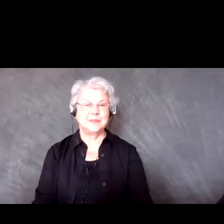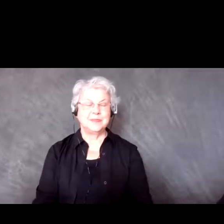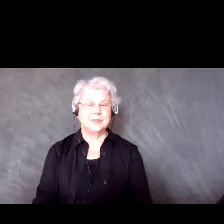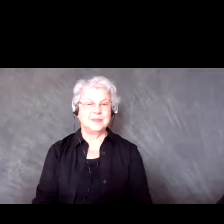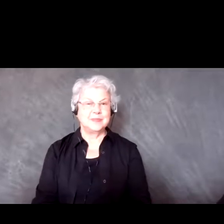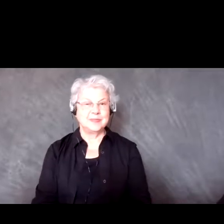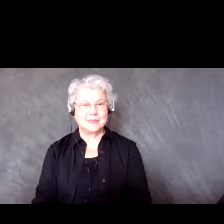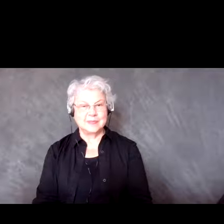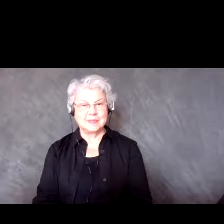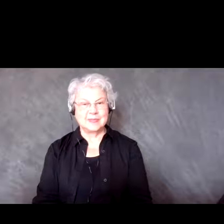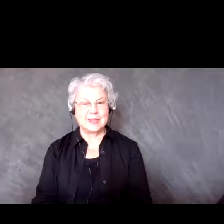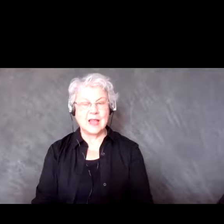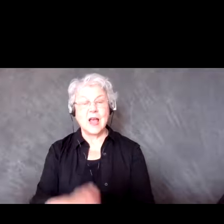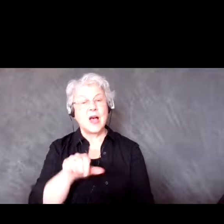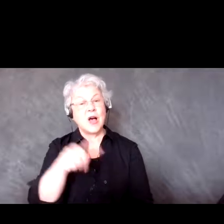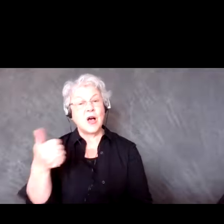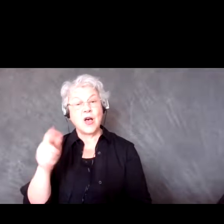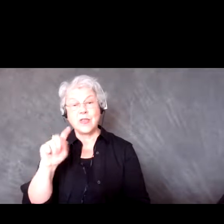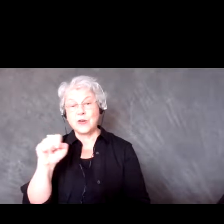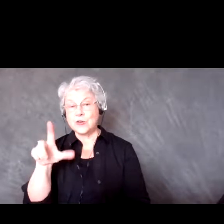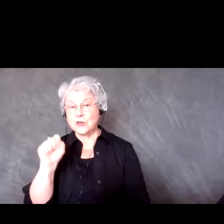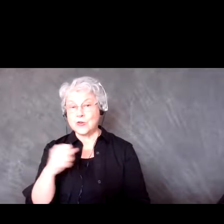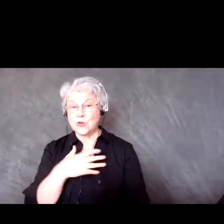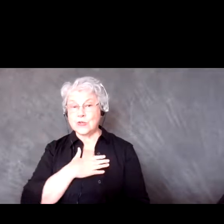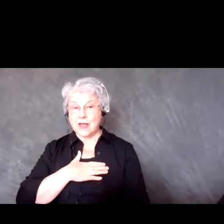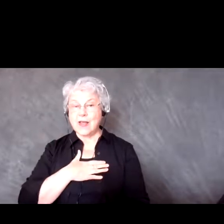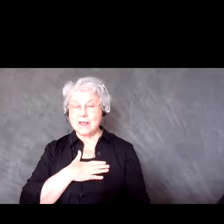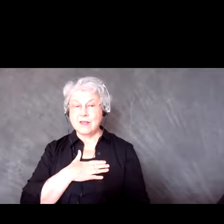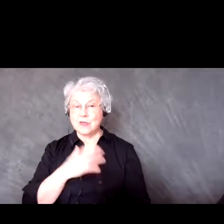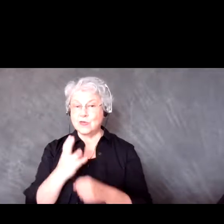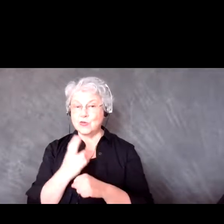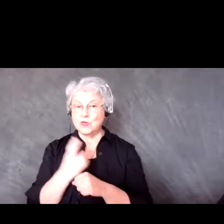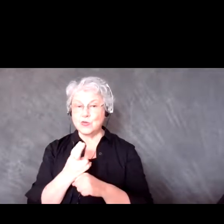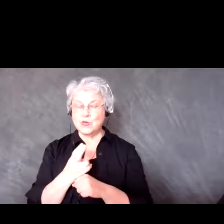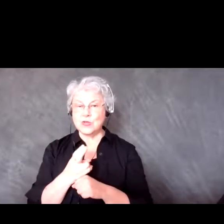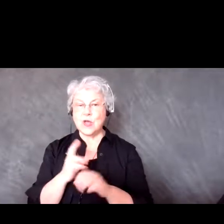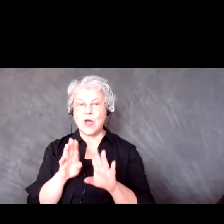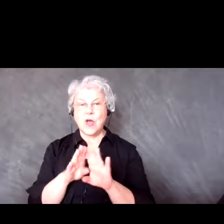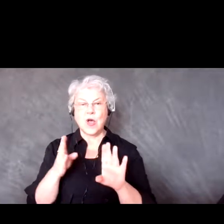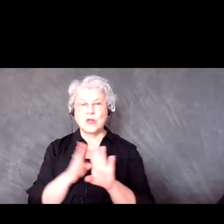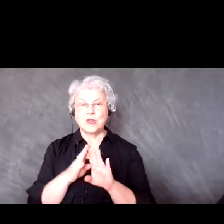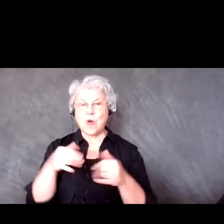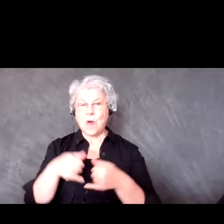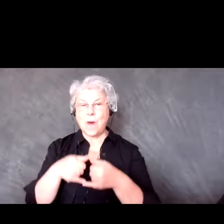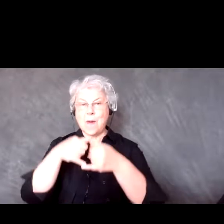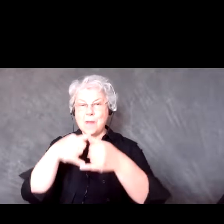A lot of other tools I do like to use are door prizes, always having these available,